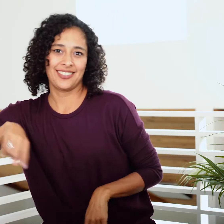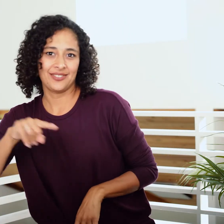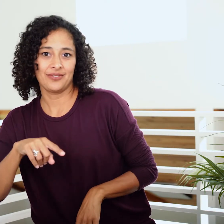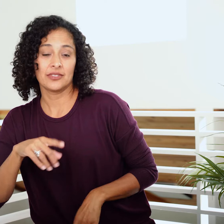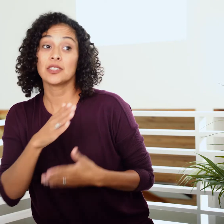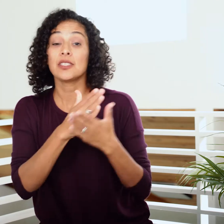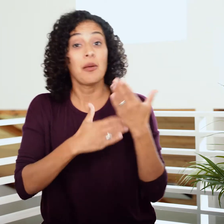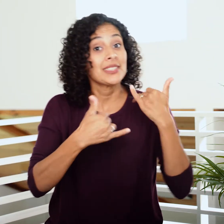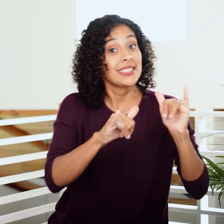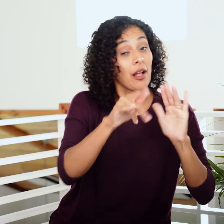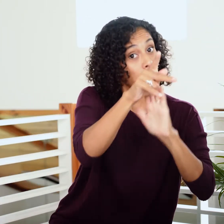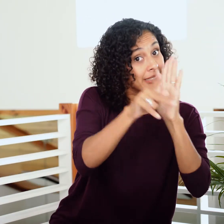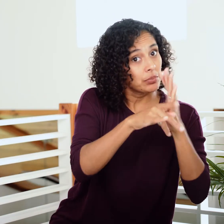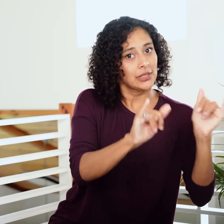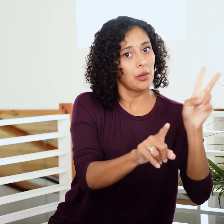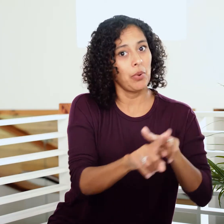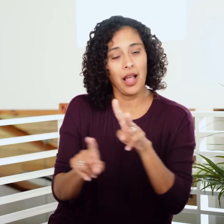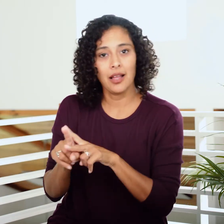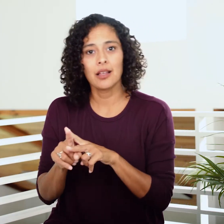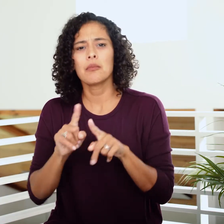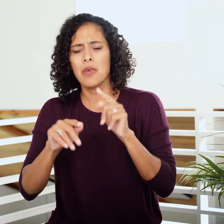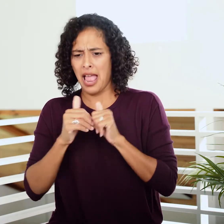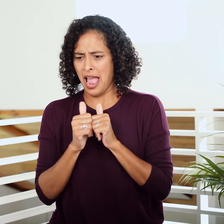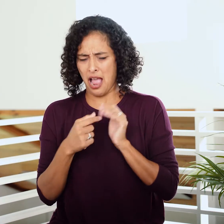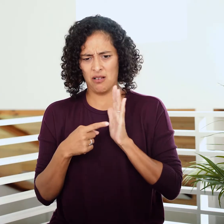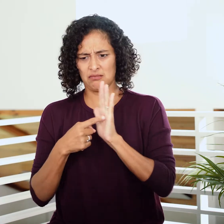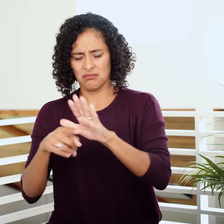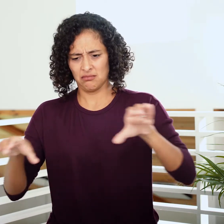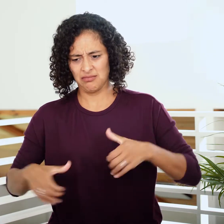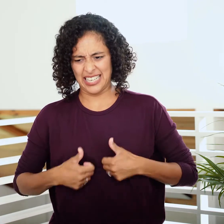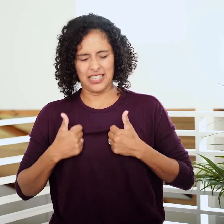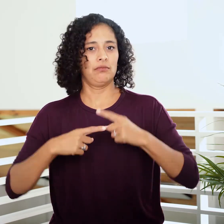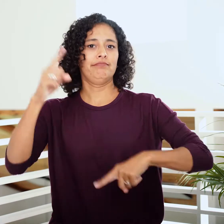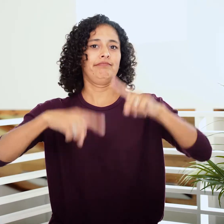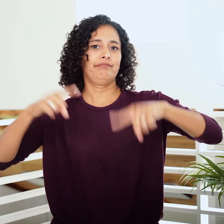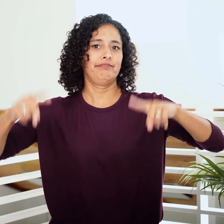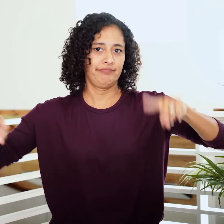some of the principles of the laws still apply, but the ways they’re walked out vary widely.